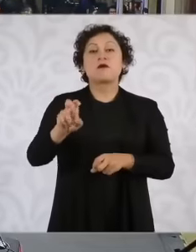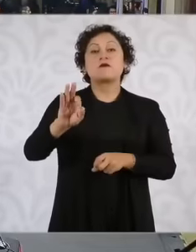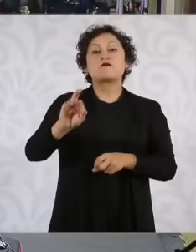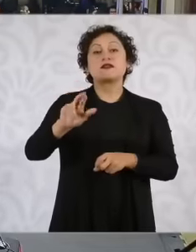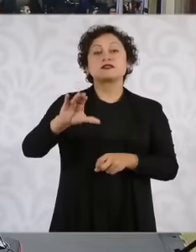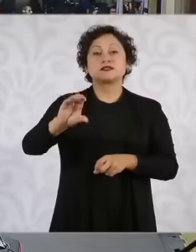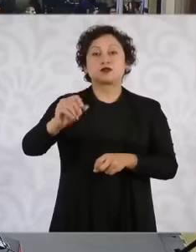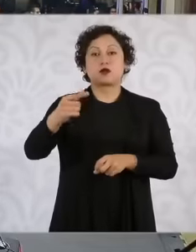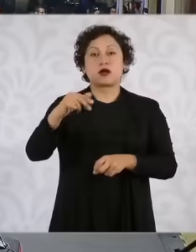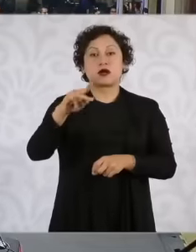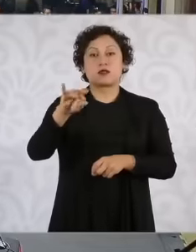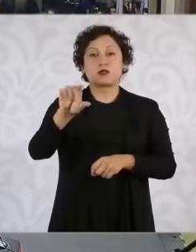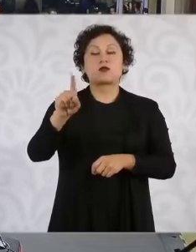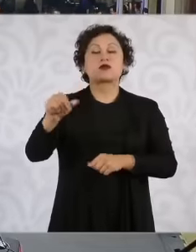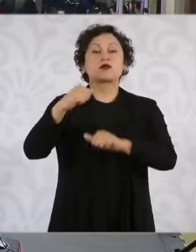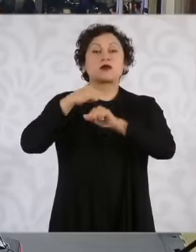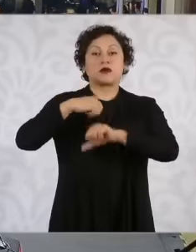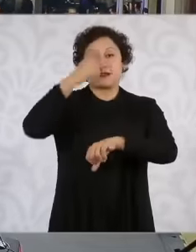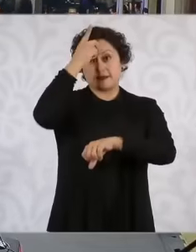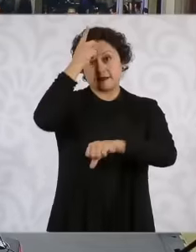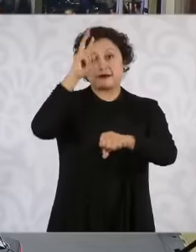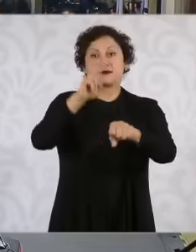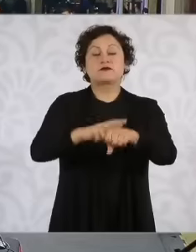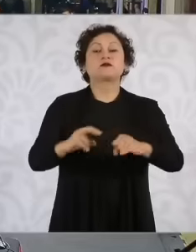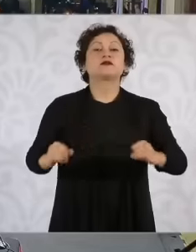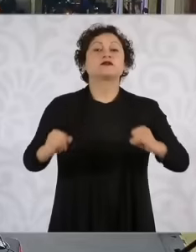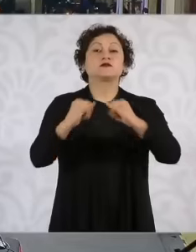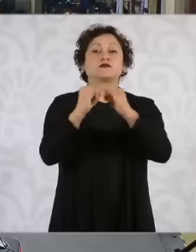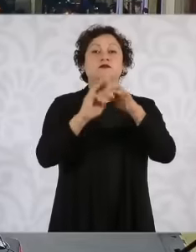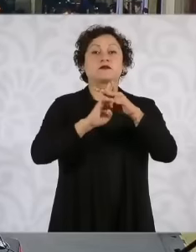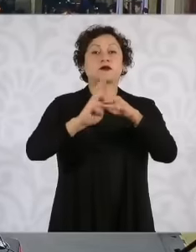National Migration Institute of Migration, who is facing criminal proceedings for the